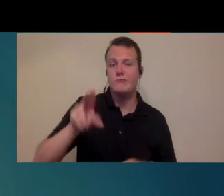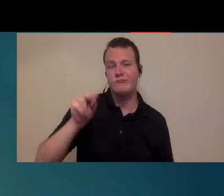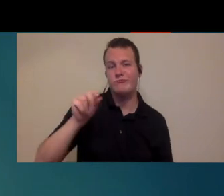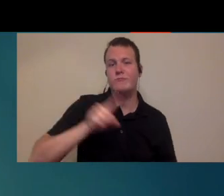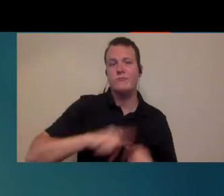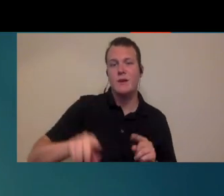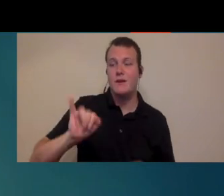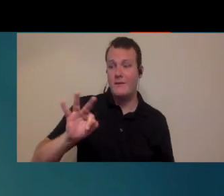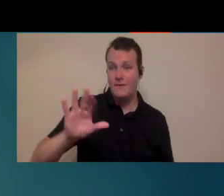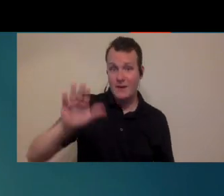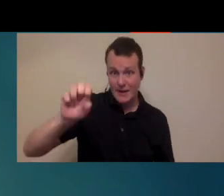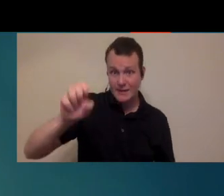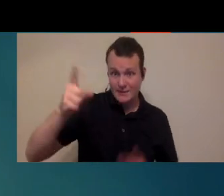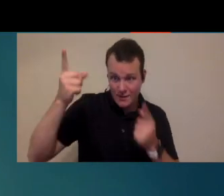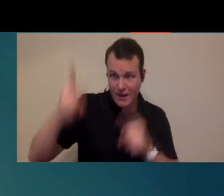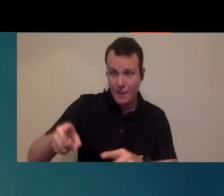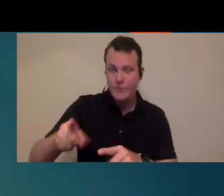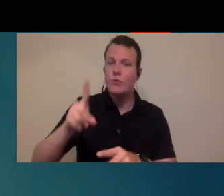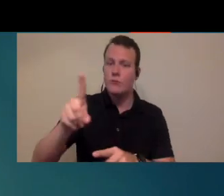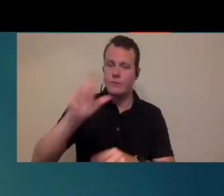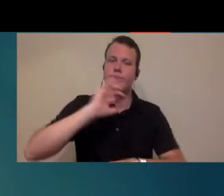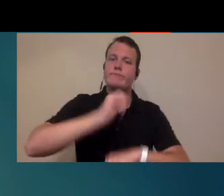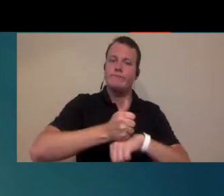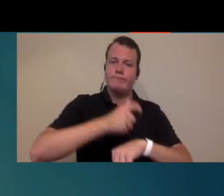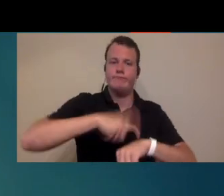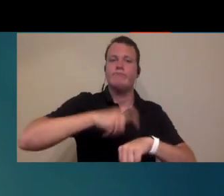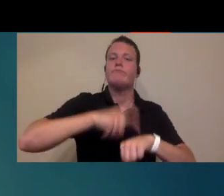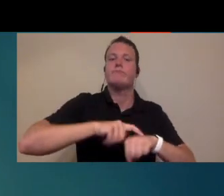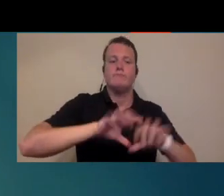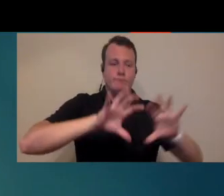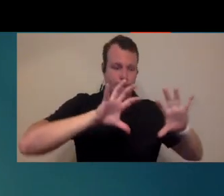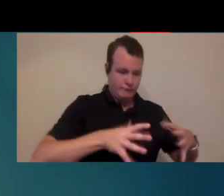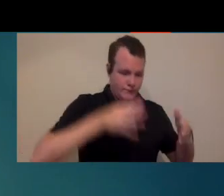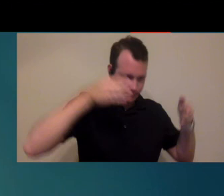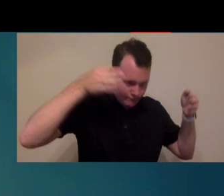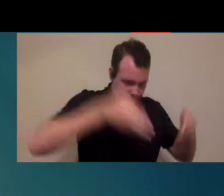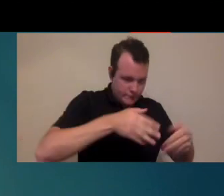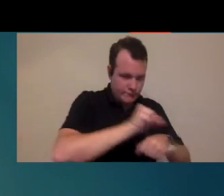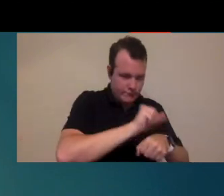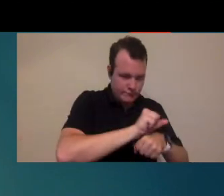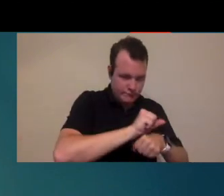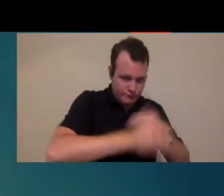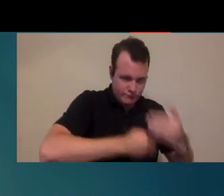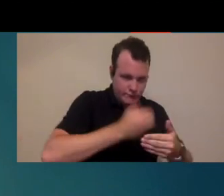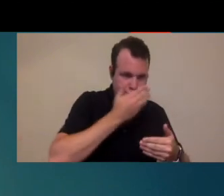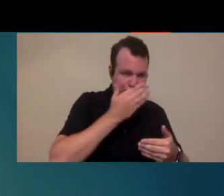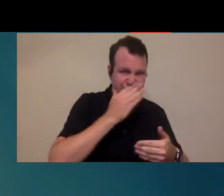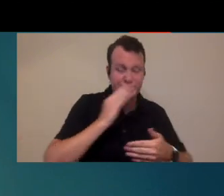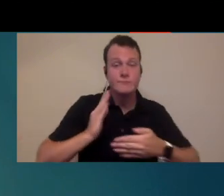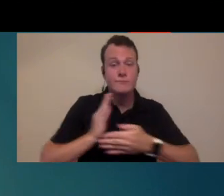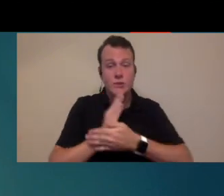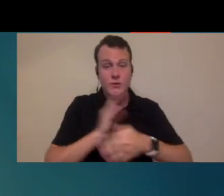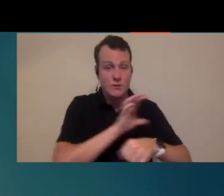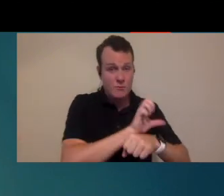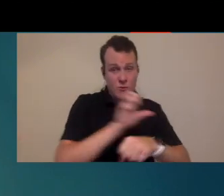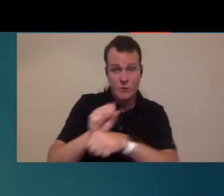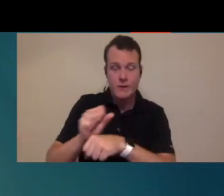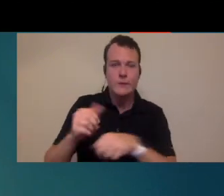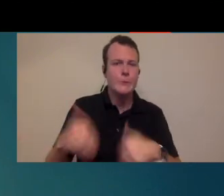your clinic but if you're getting those cases you're going to need to set aside time to work on those because getting that done in between appointments is